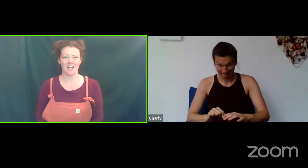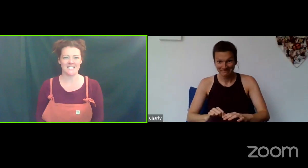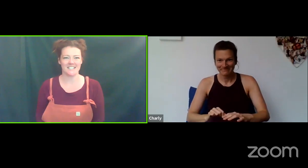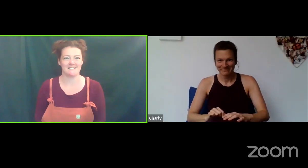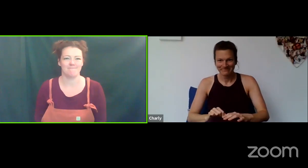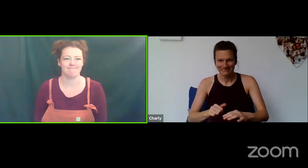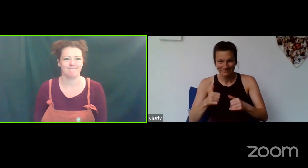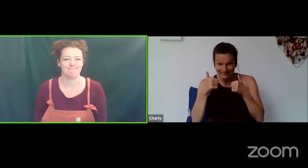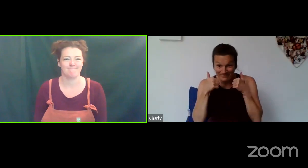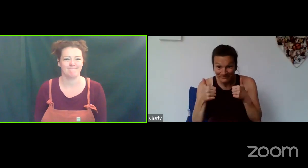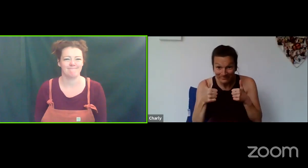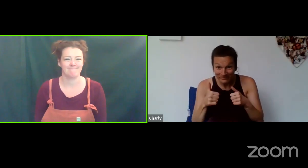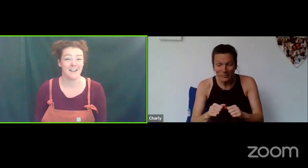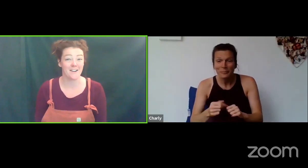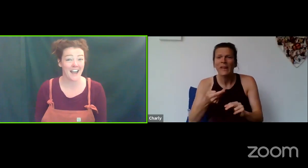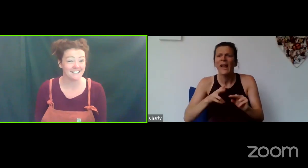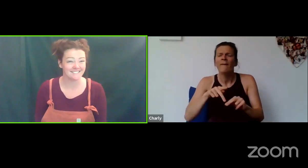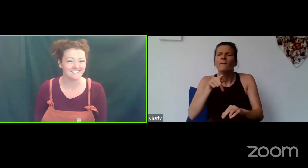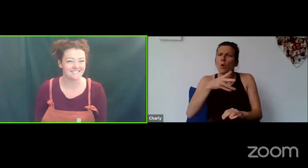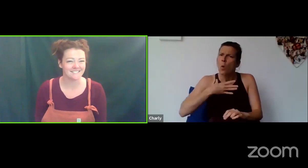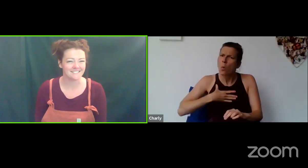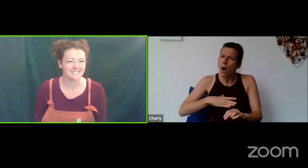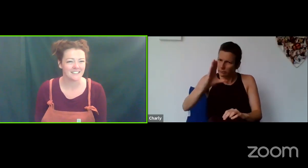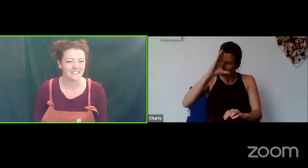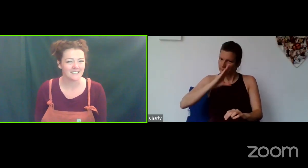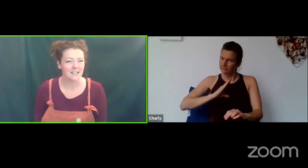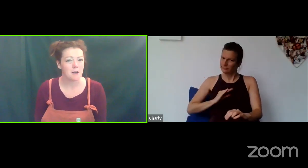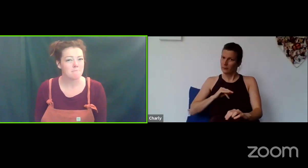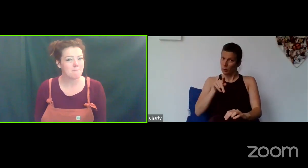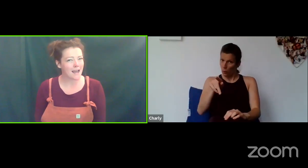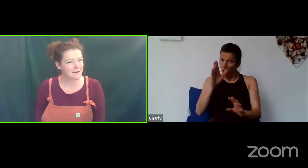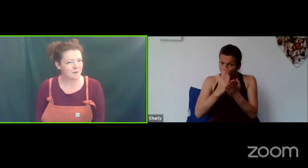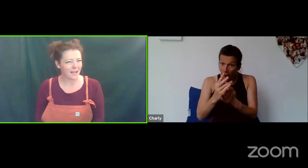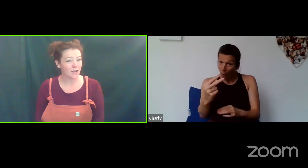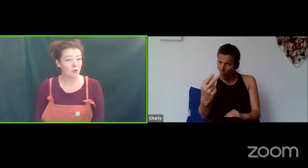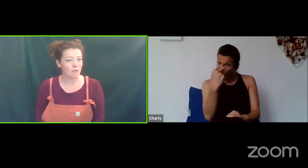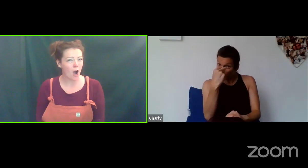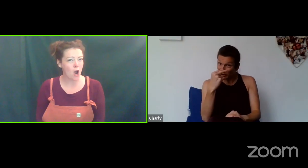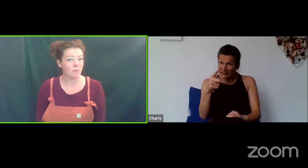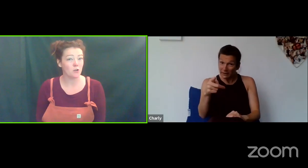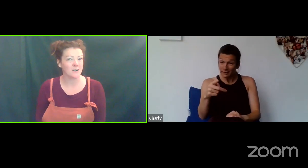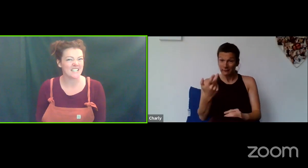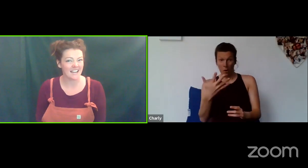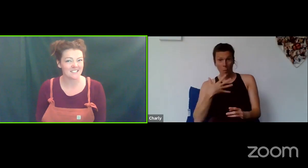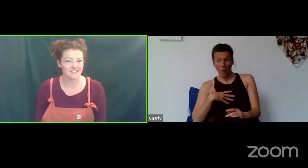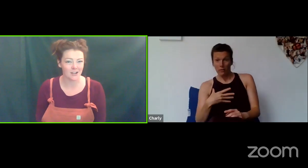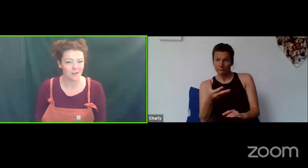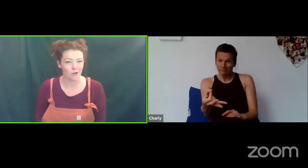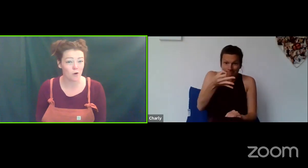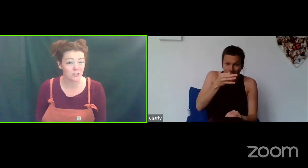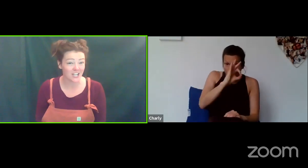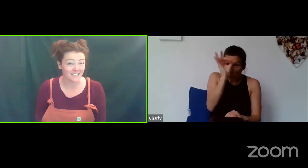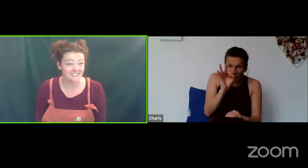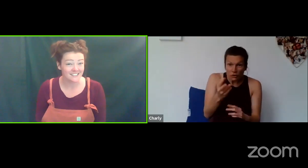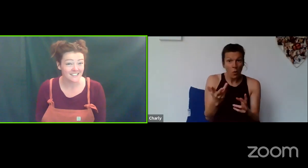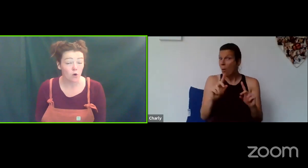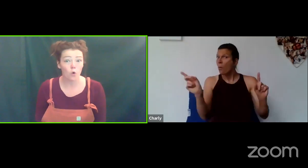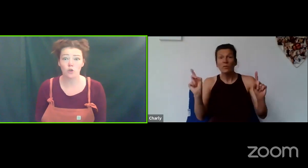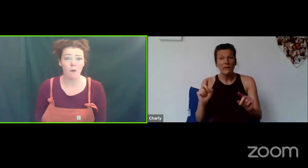Okay? Maybe you're at home and you want to let us know that you're watching or you